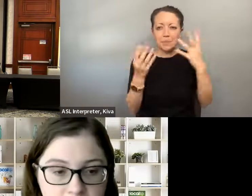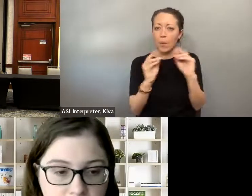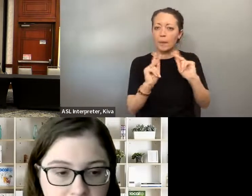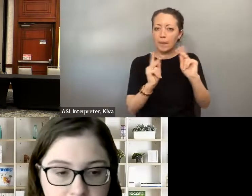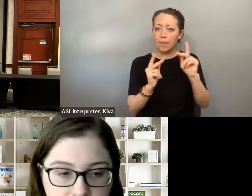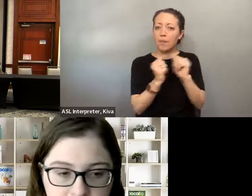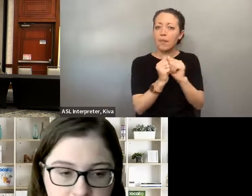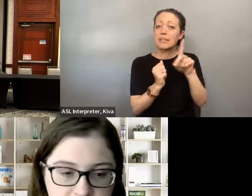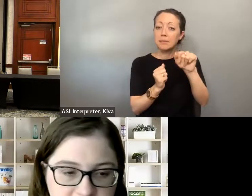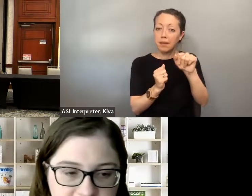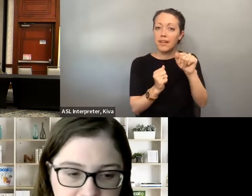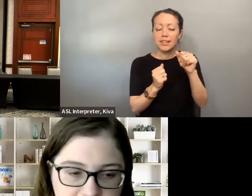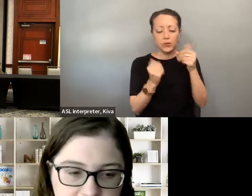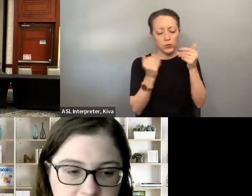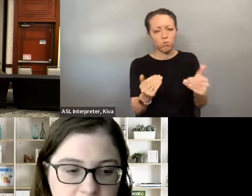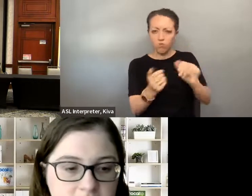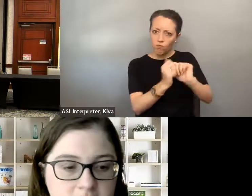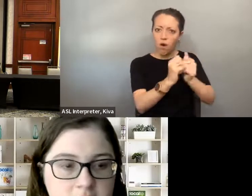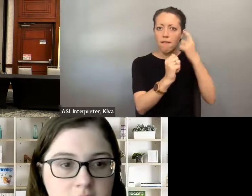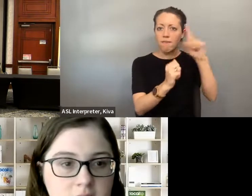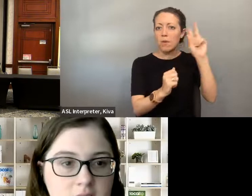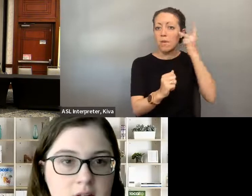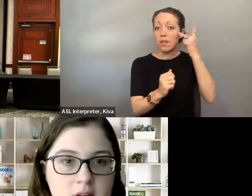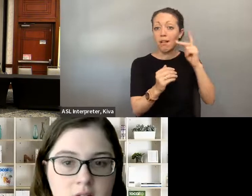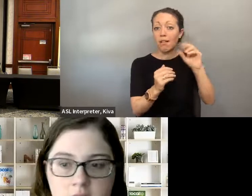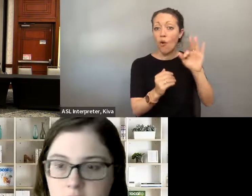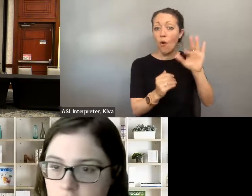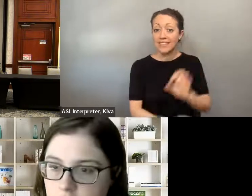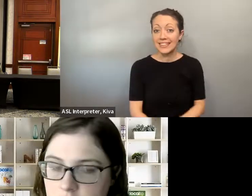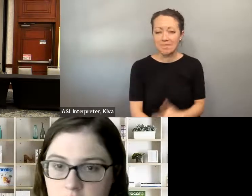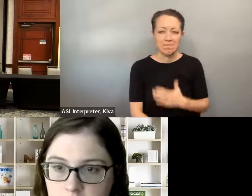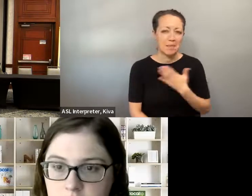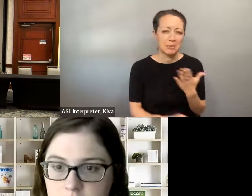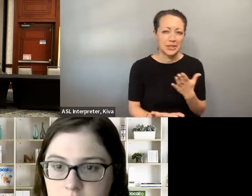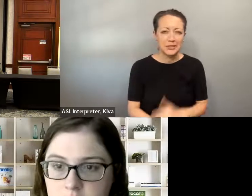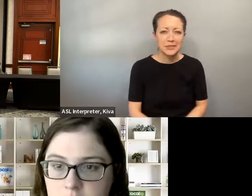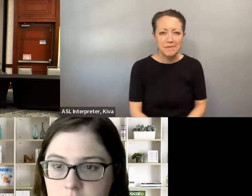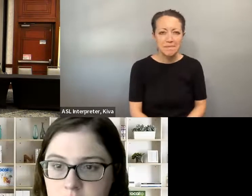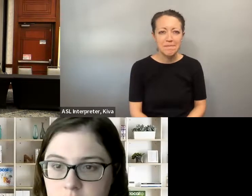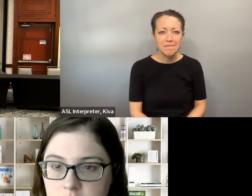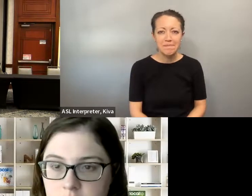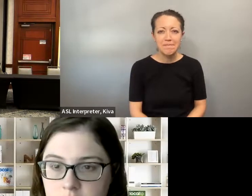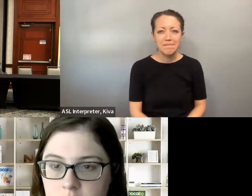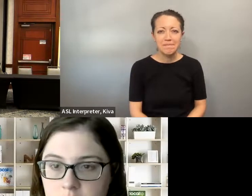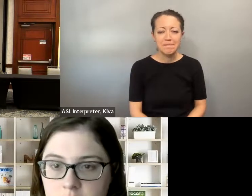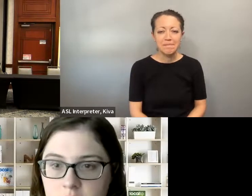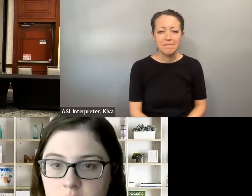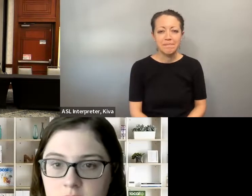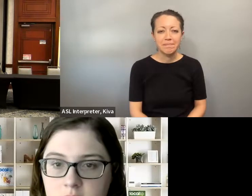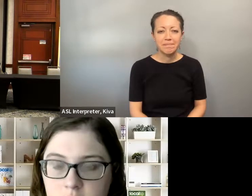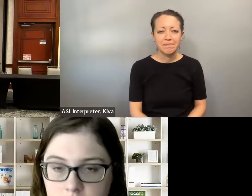Of or co-creator, of elevate campaign training, with disabilities, and have worked on issues around running for office with a disability in terms of getting more people with disabilities around for office, and and some of the the barriers that come up so I am happy to be joining in terms of getting more people with disabilities to run for office and some of the barriers that come up so I am And so it's it's a scary process to go back through